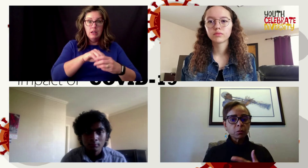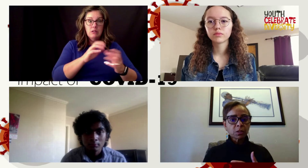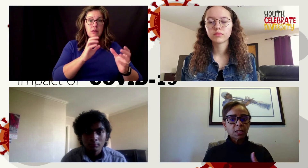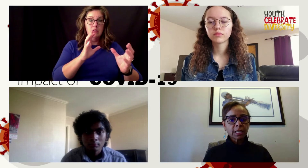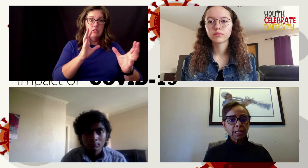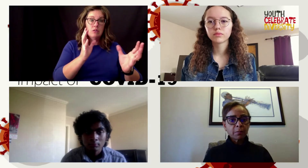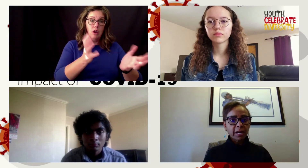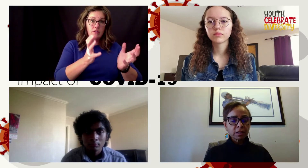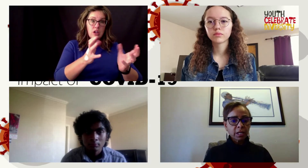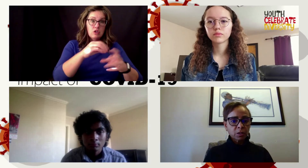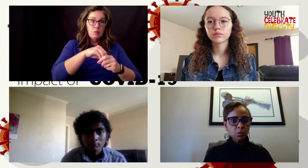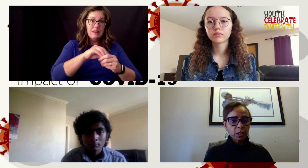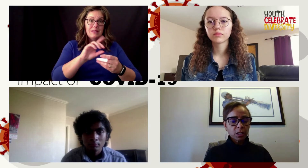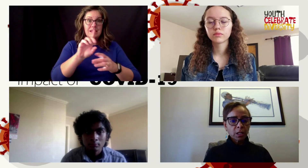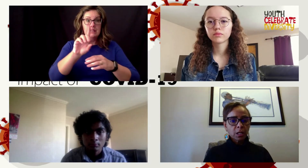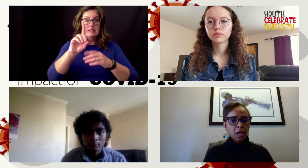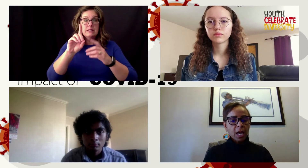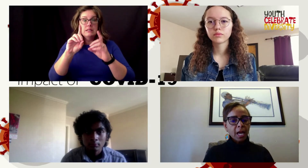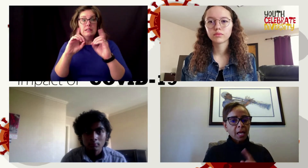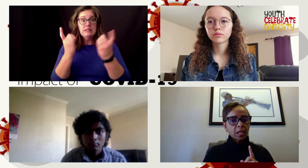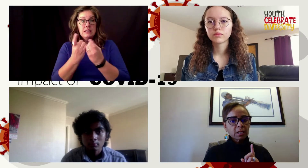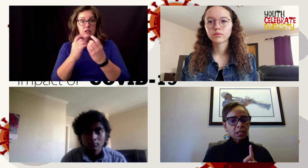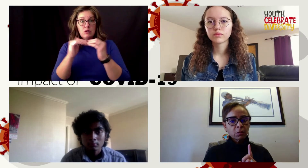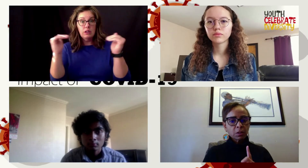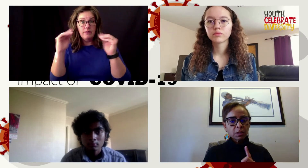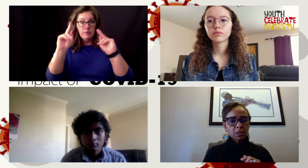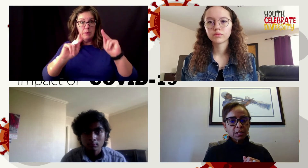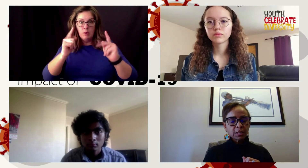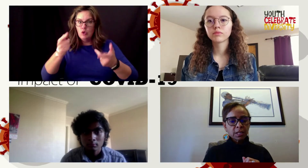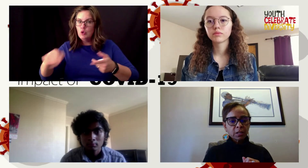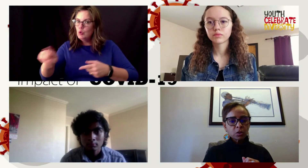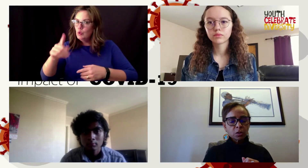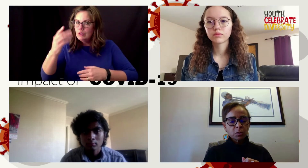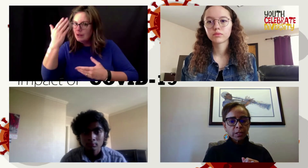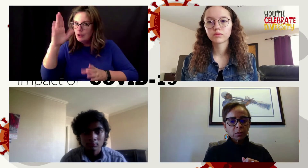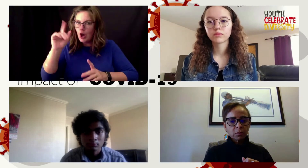was not going to come back the next week and i think one of the things that she raised in her